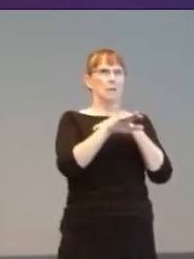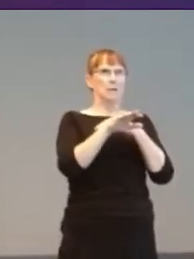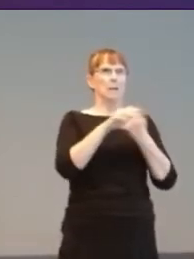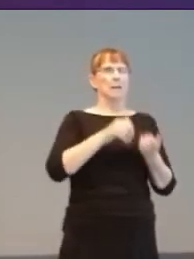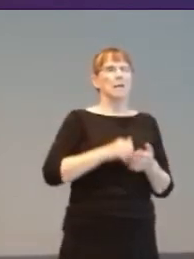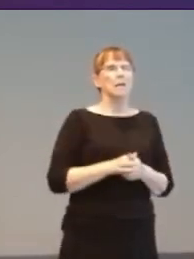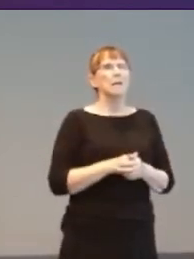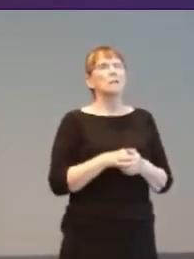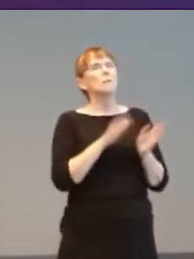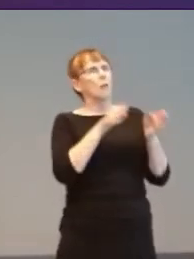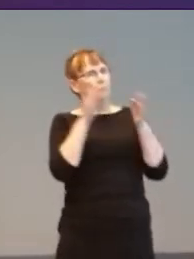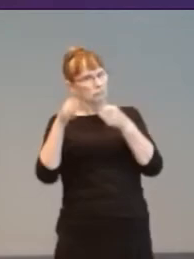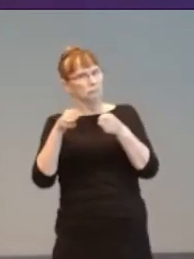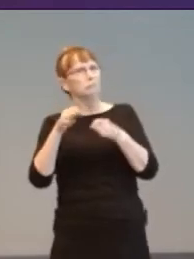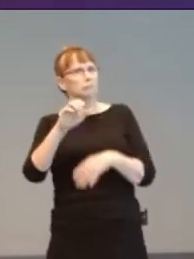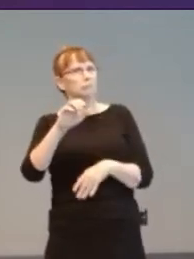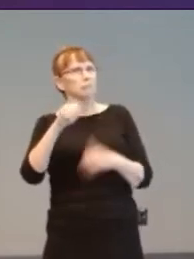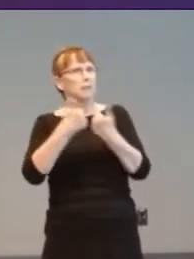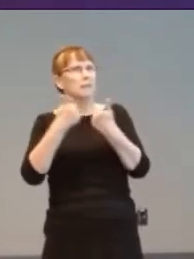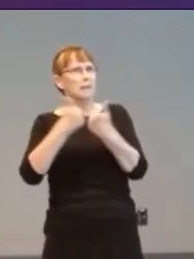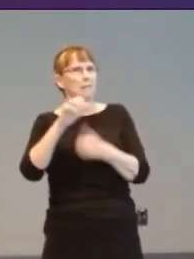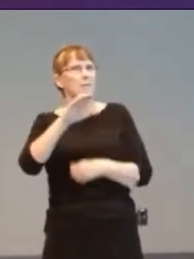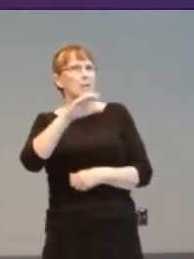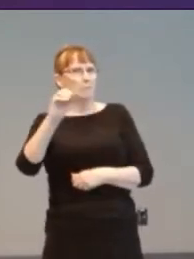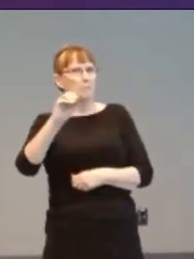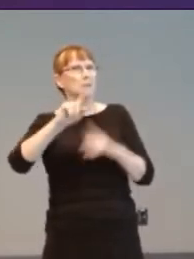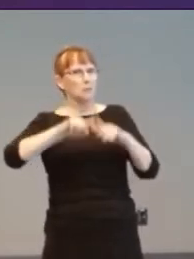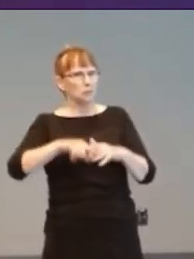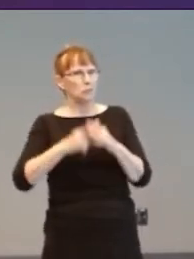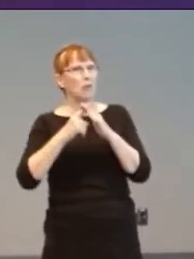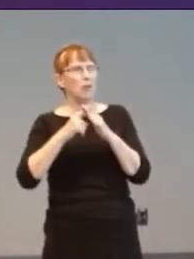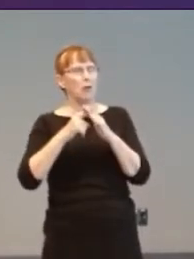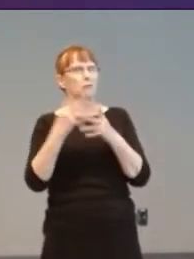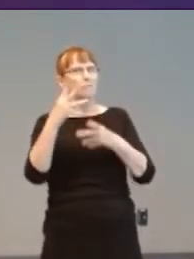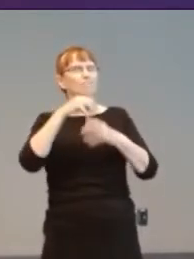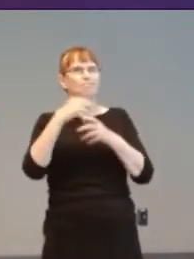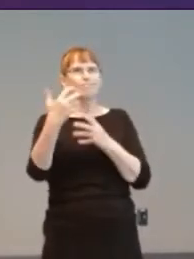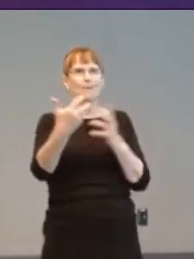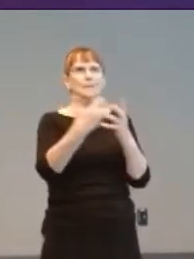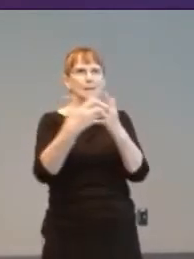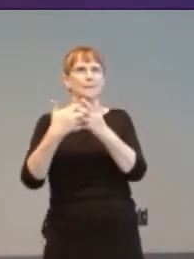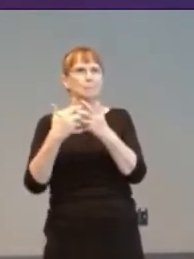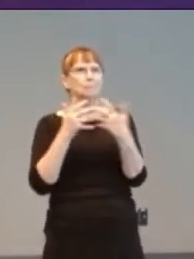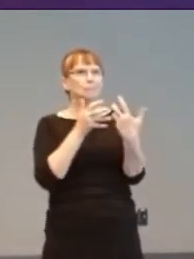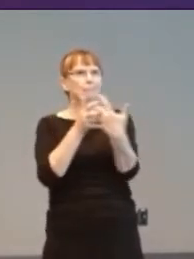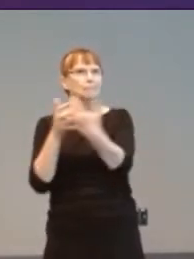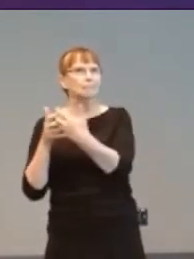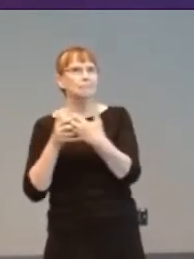their consoles around 2015 onwards. This included text to speech, a magnifier and